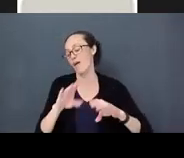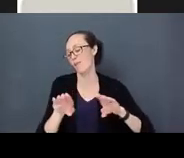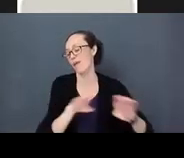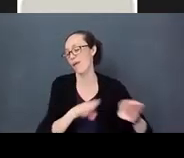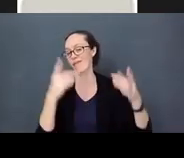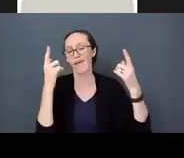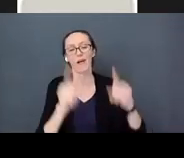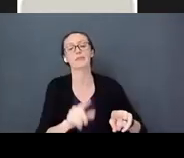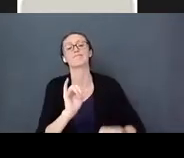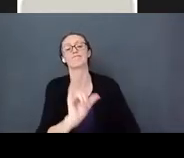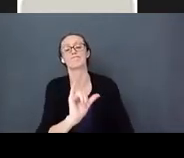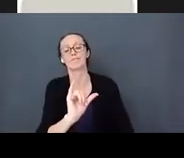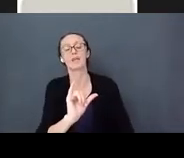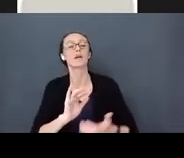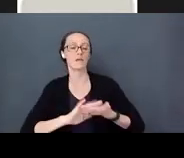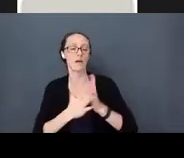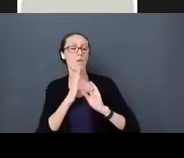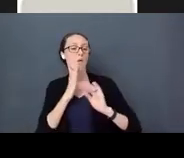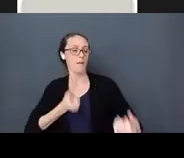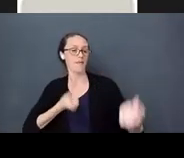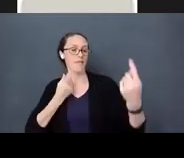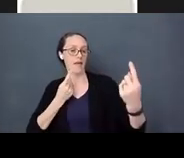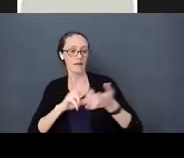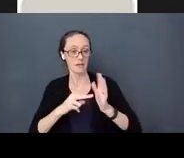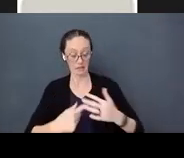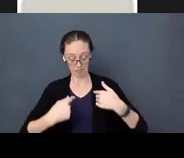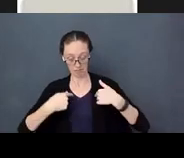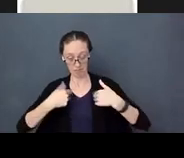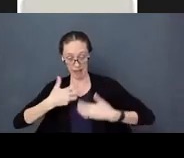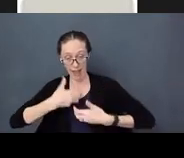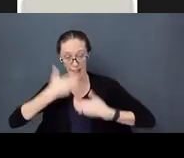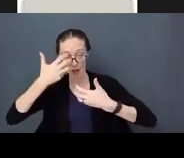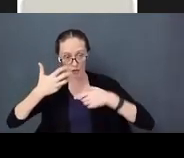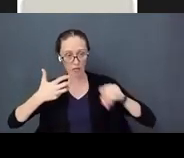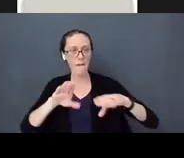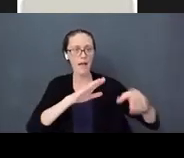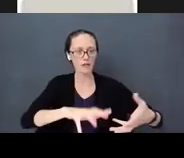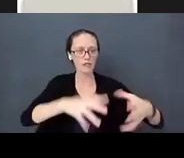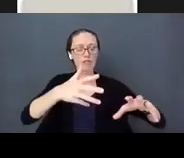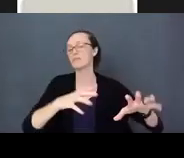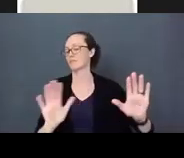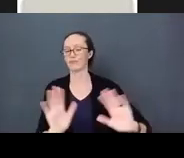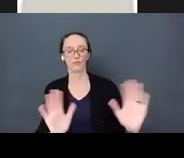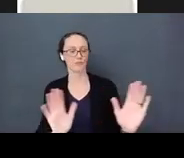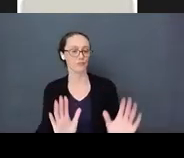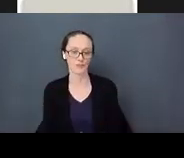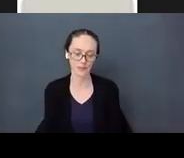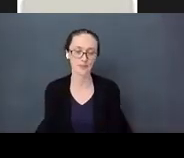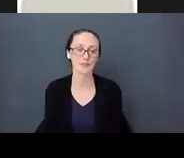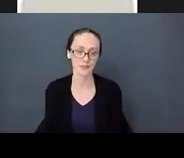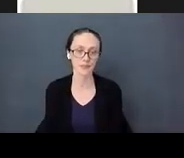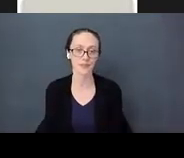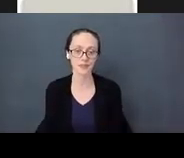empathetic where we don’t get angry when their behaviors go out of control. Remembering, thinking